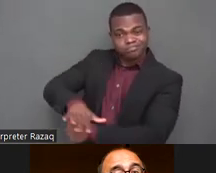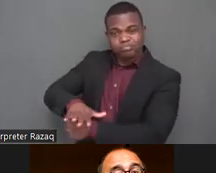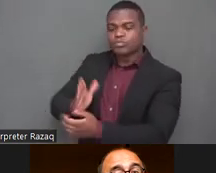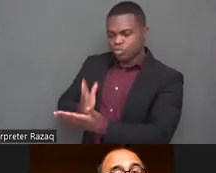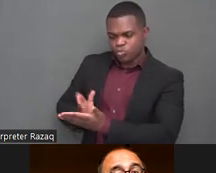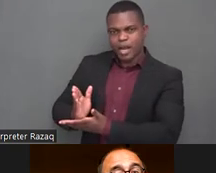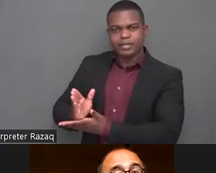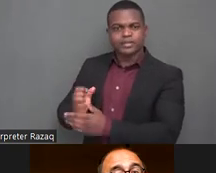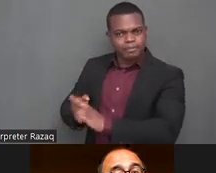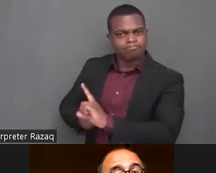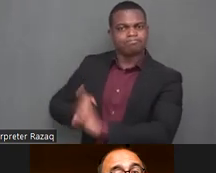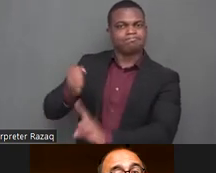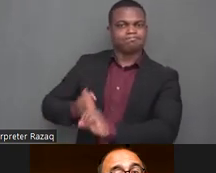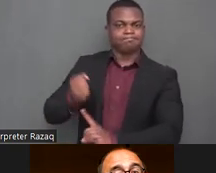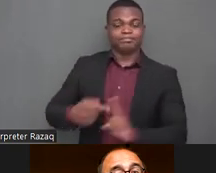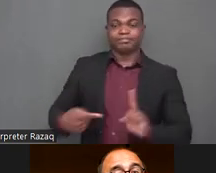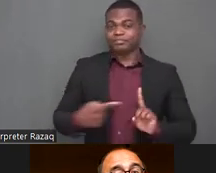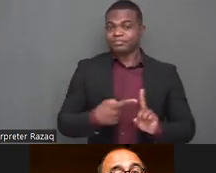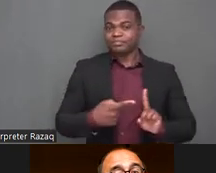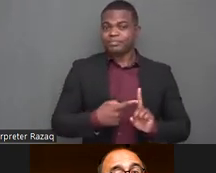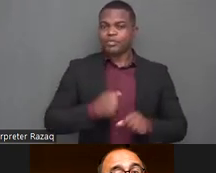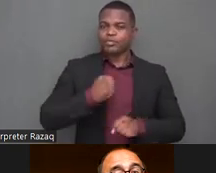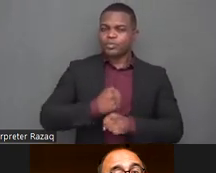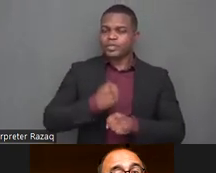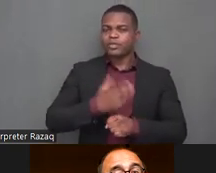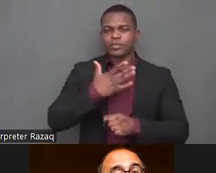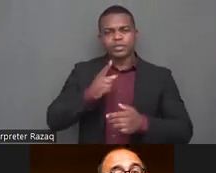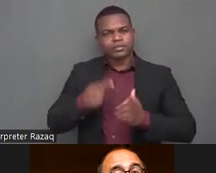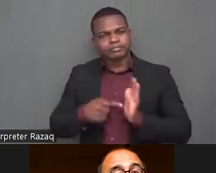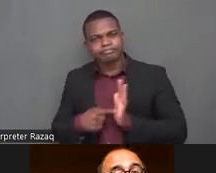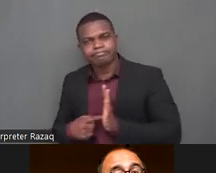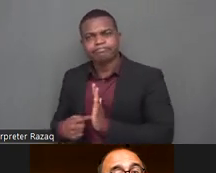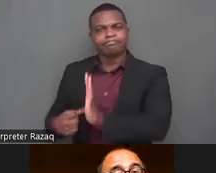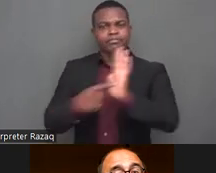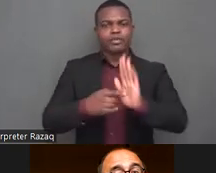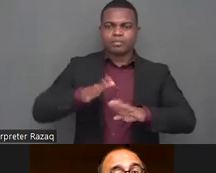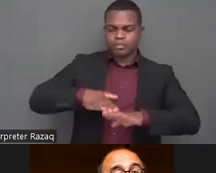is also a sociologist and her phd research focused on reproductive rights and experience